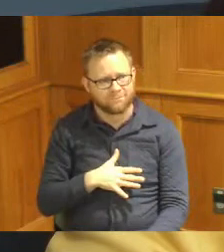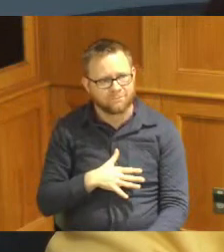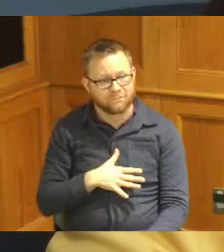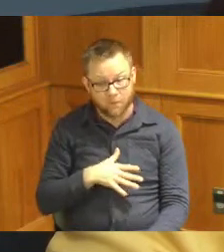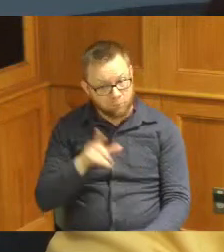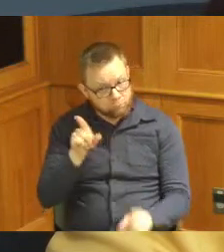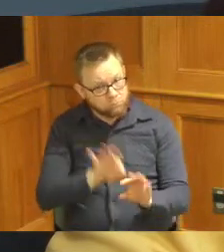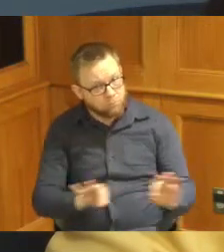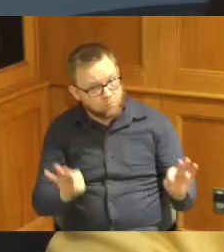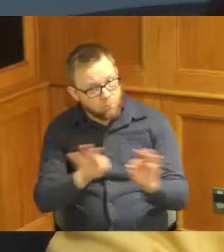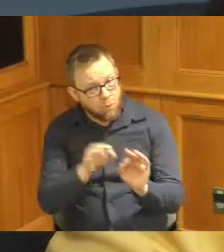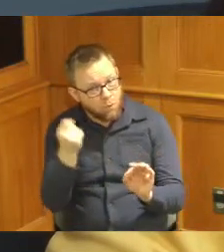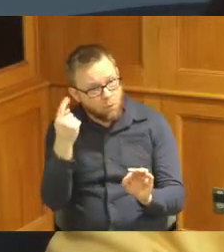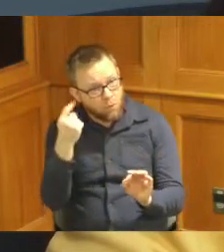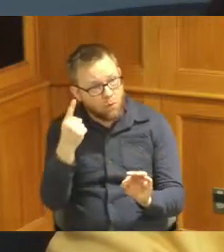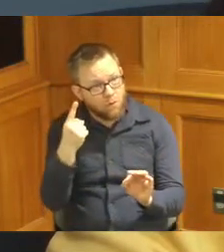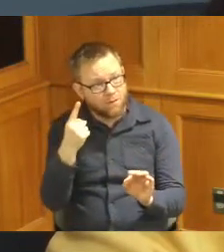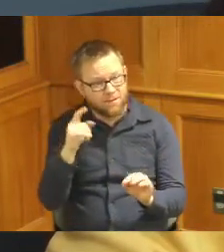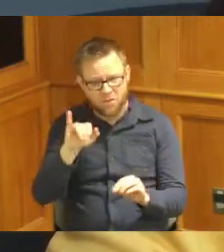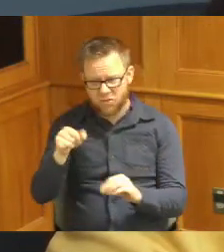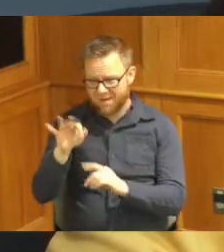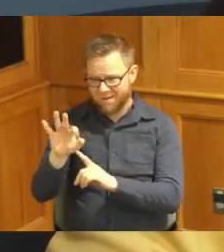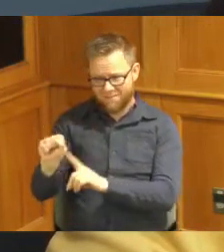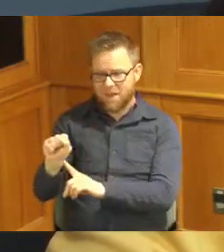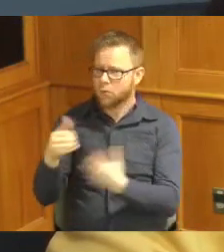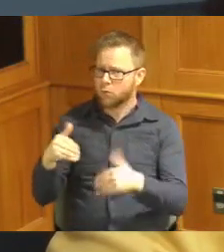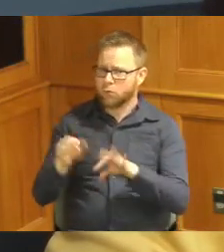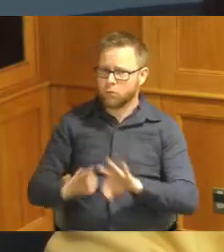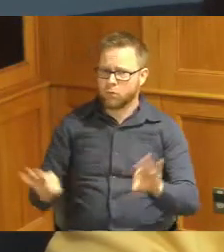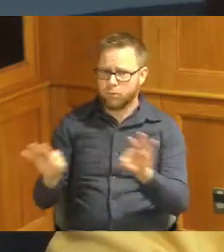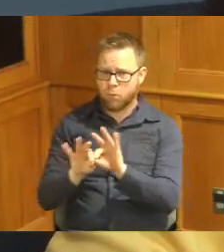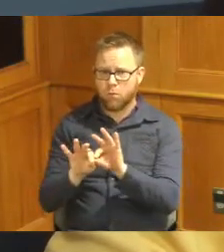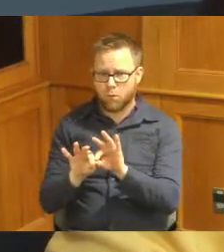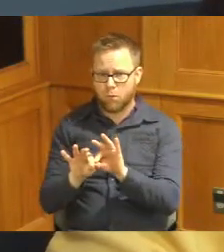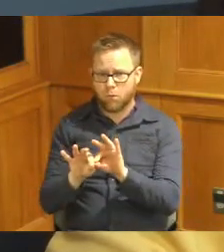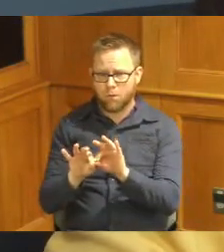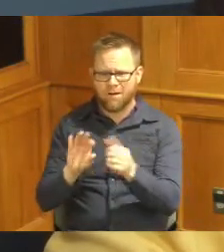important especially when you're talking about Job and Family Services how do we relate to our